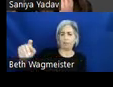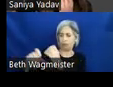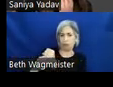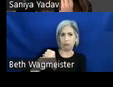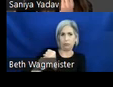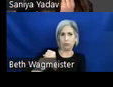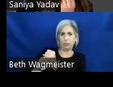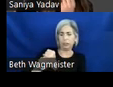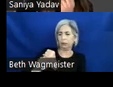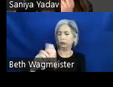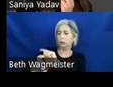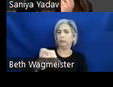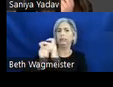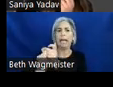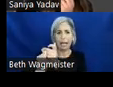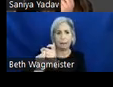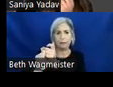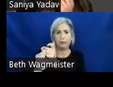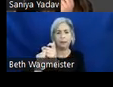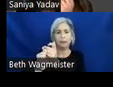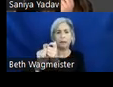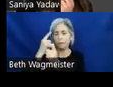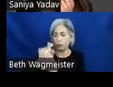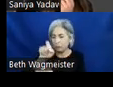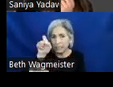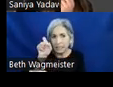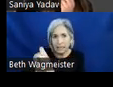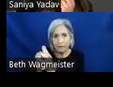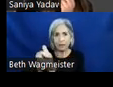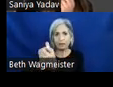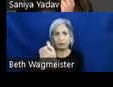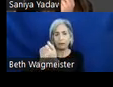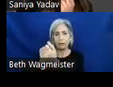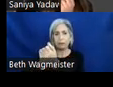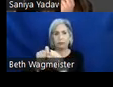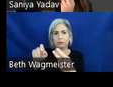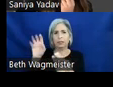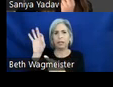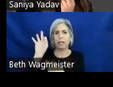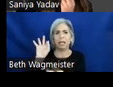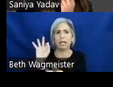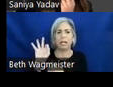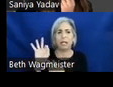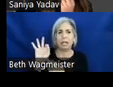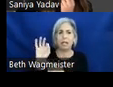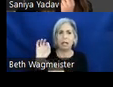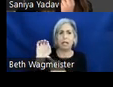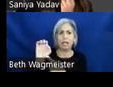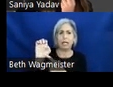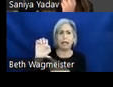create personas for design systems specifically. S, specifics of the individuals' strengths,